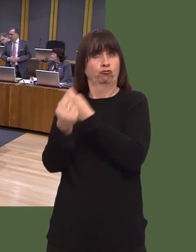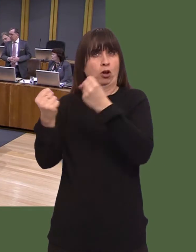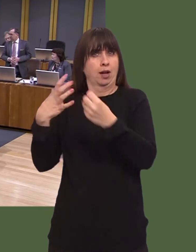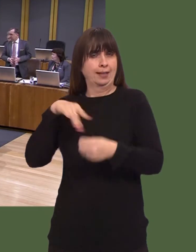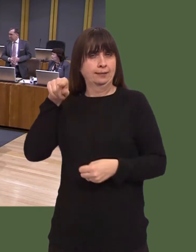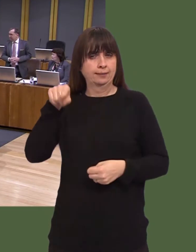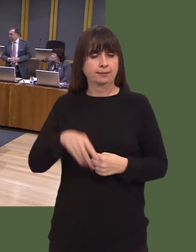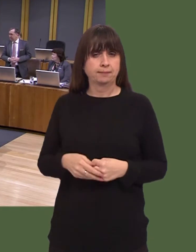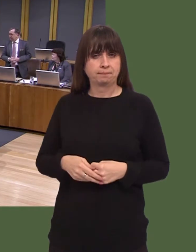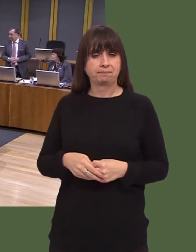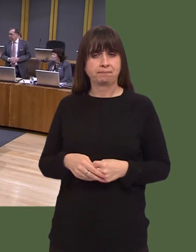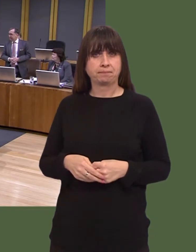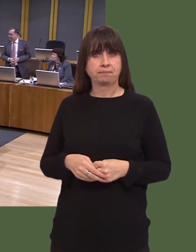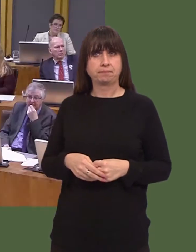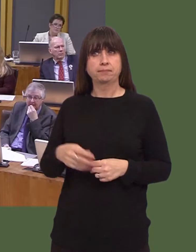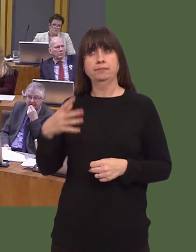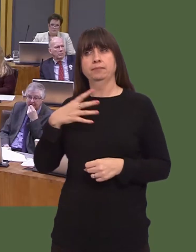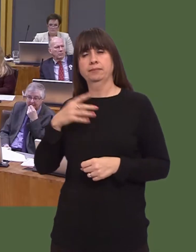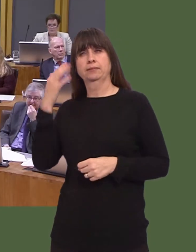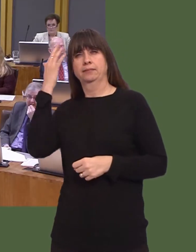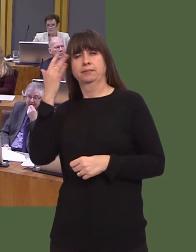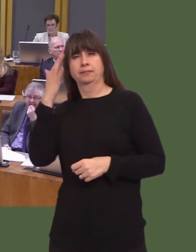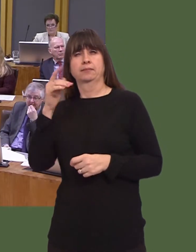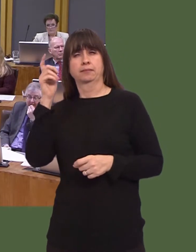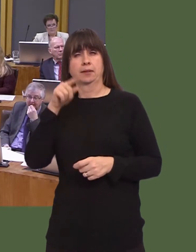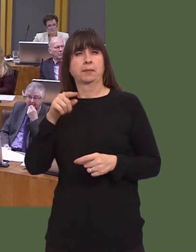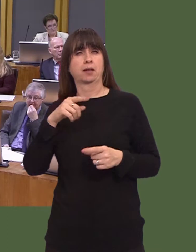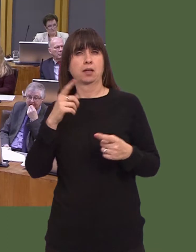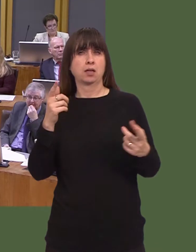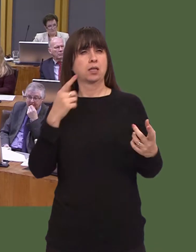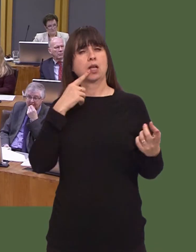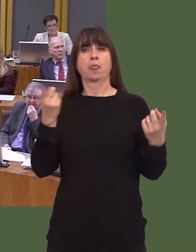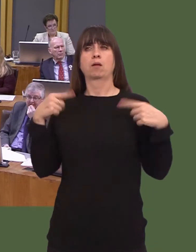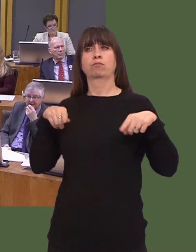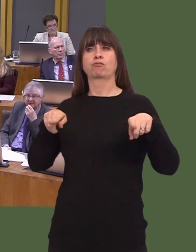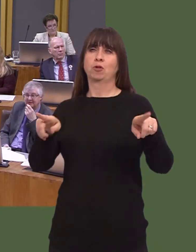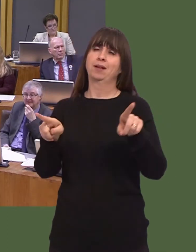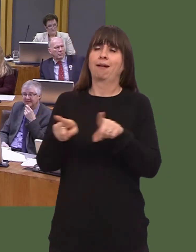I think it was too caustic in Parliament when he compared the current process to St Fagans Community Council.